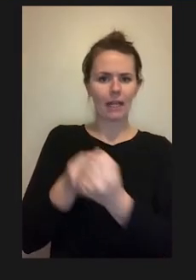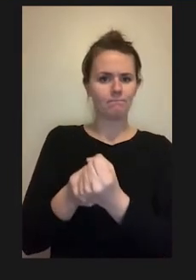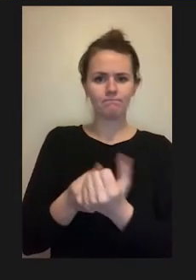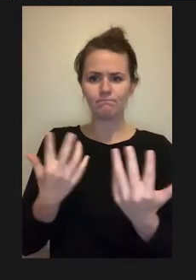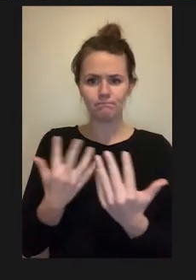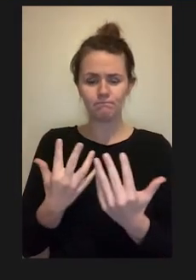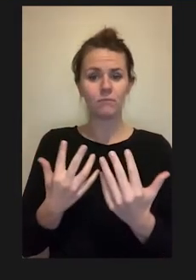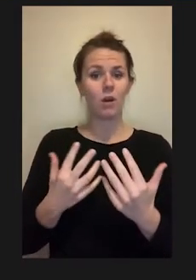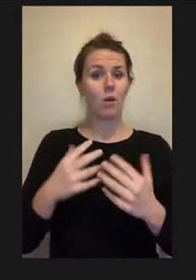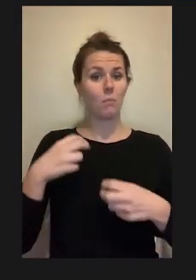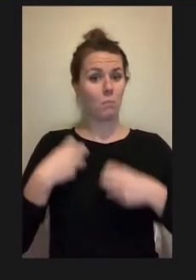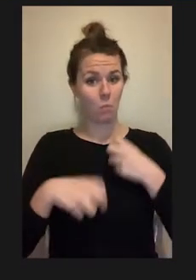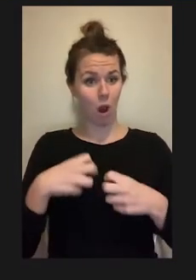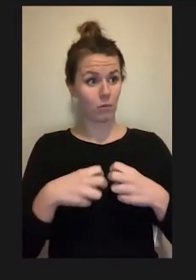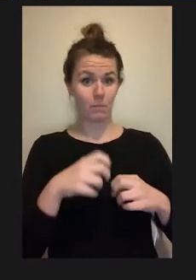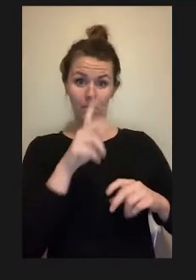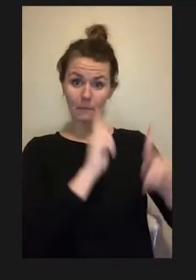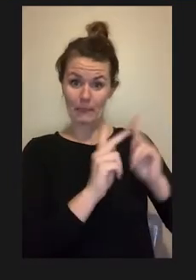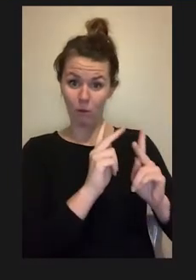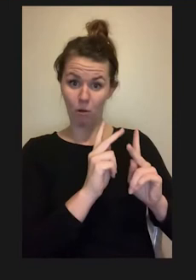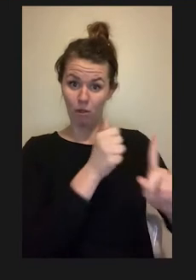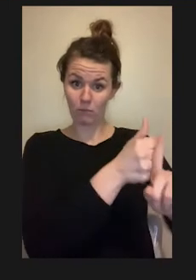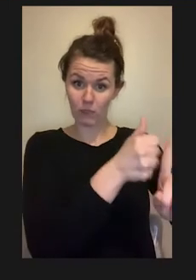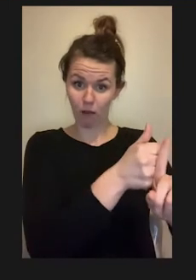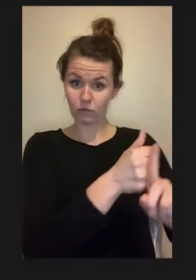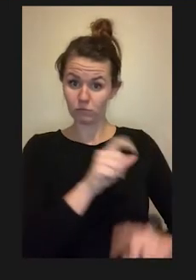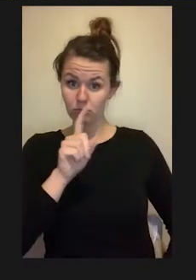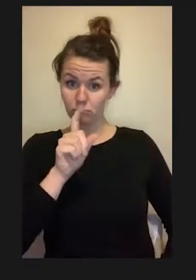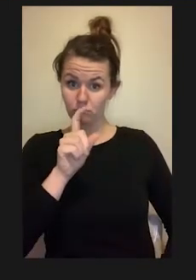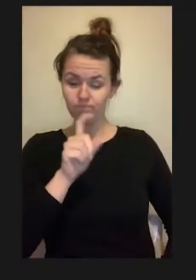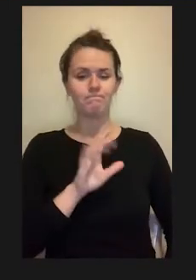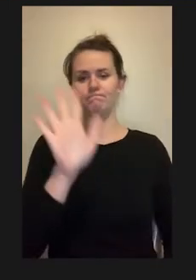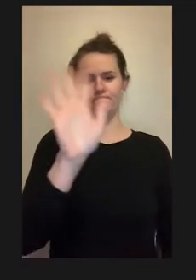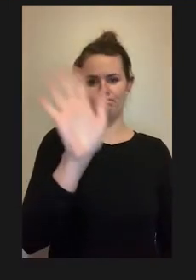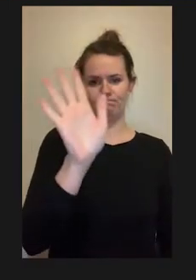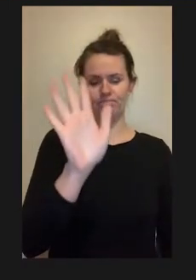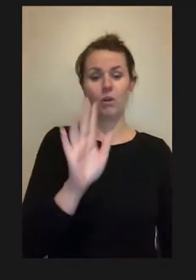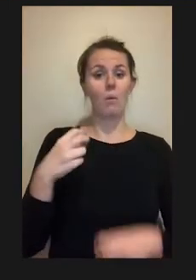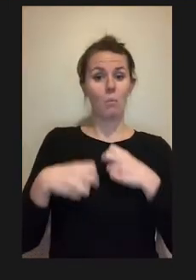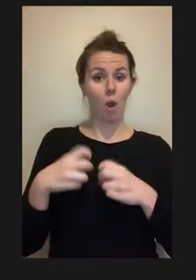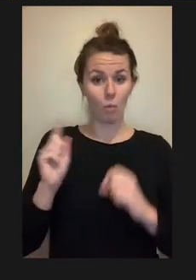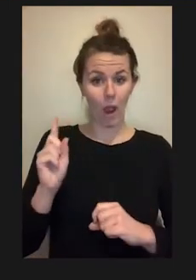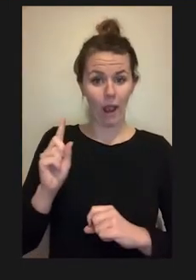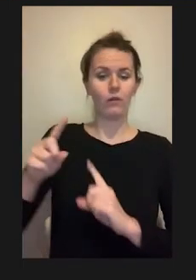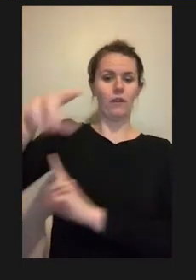defining that the problem is not in the person but in the environment,